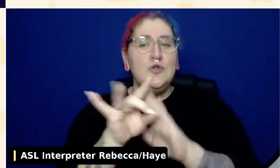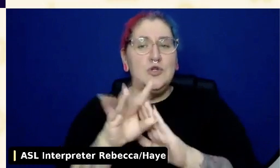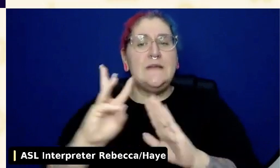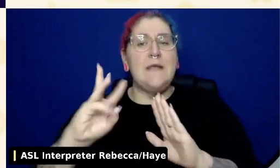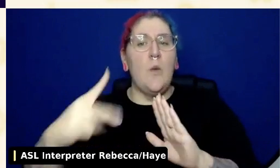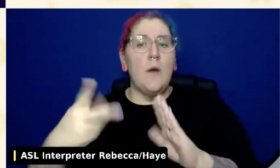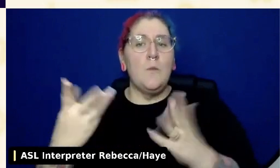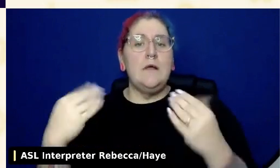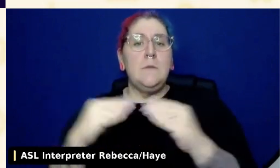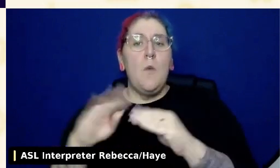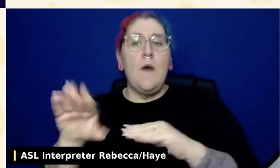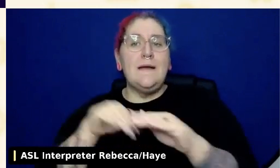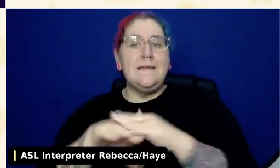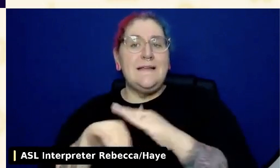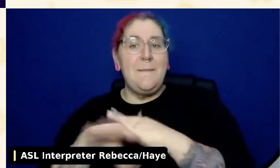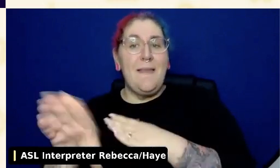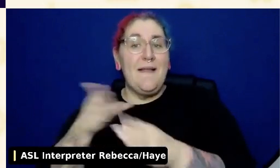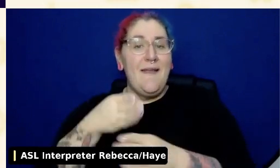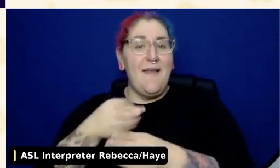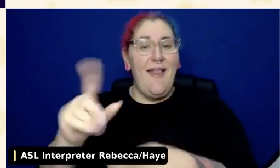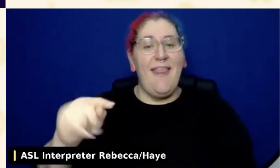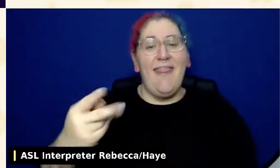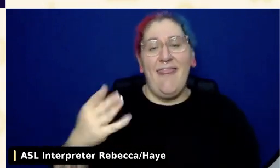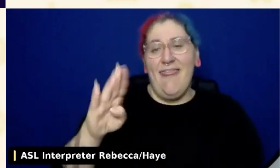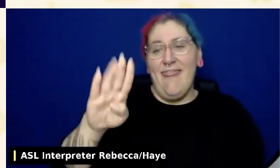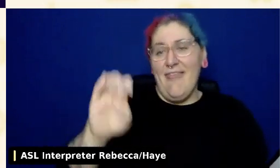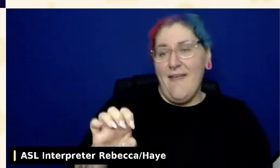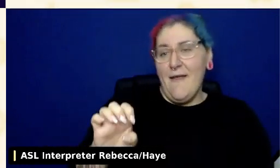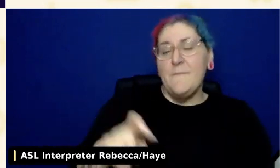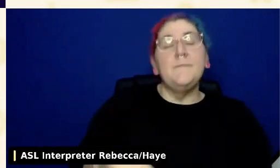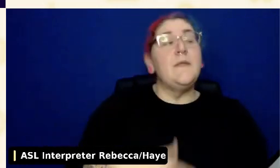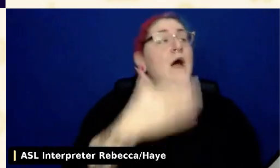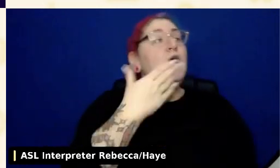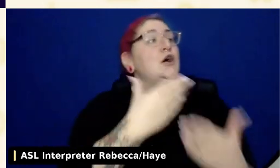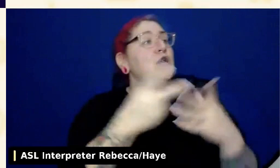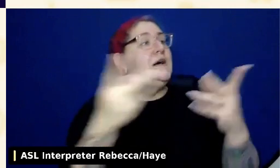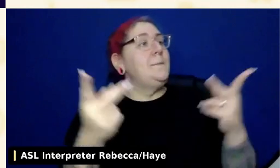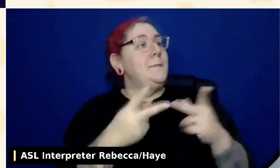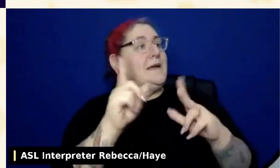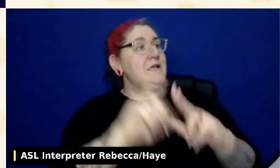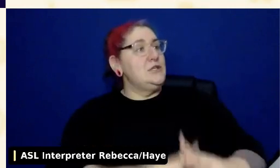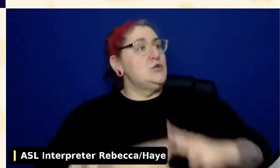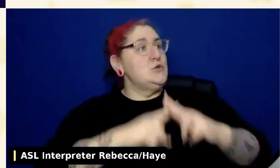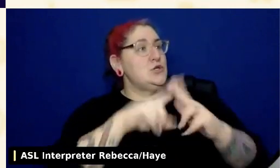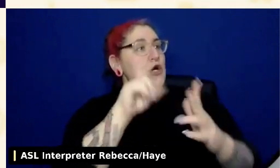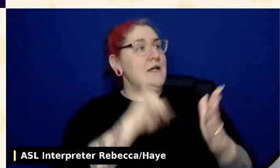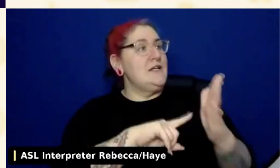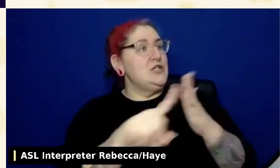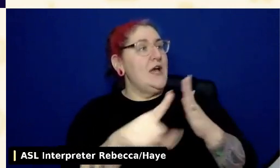A good place to start is looking at the requirements of the accessibility ready tag.